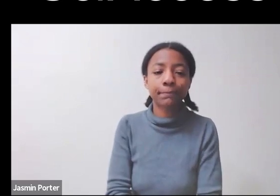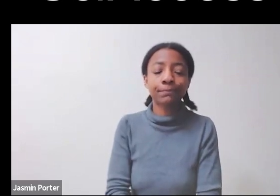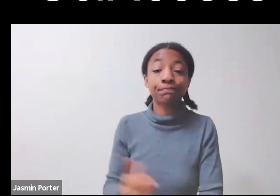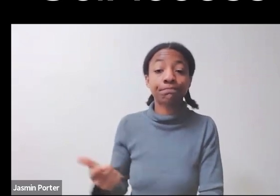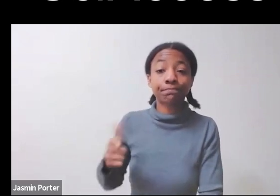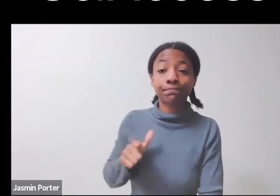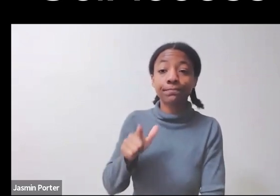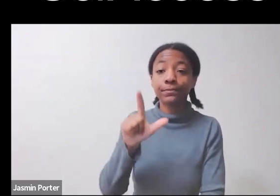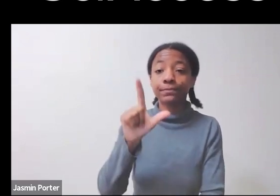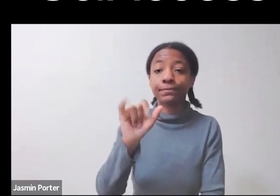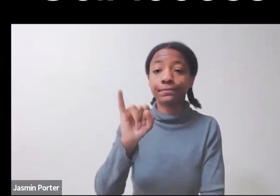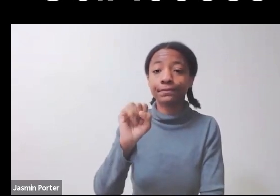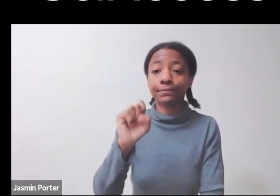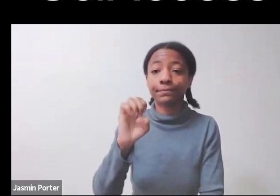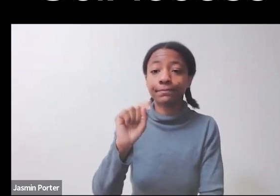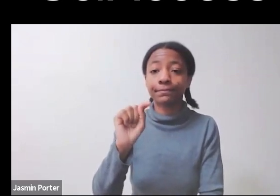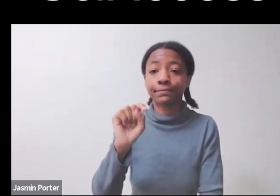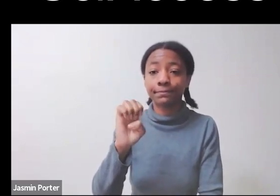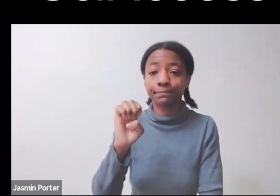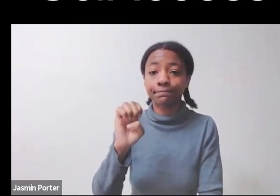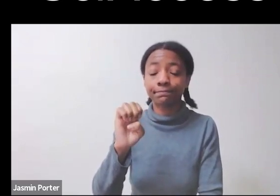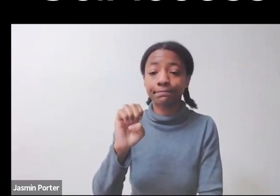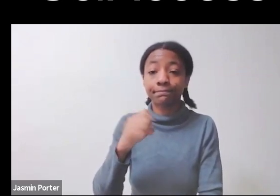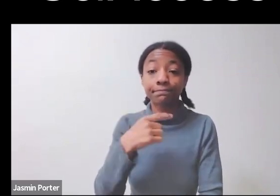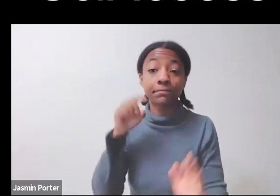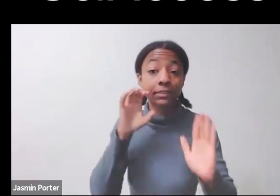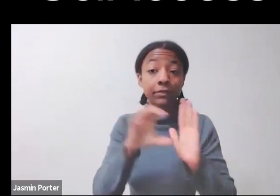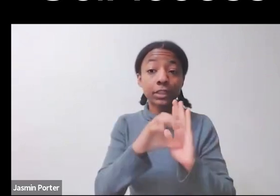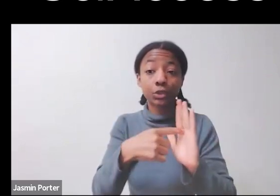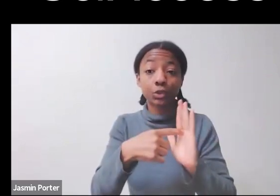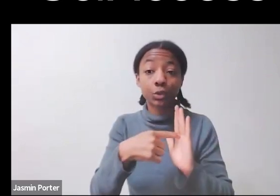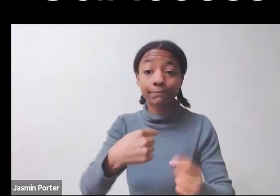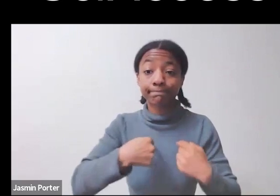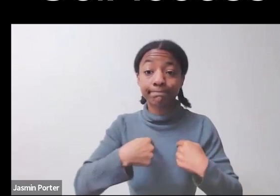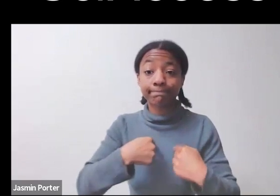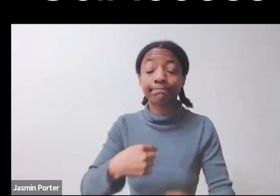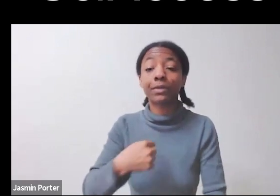Here's a photo of myself. I am a disabled Latina,